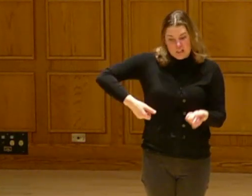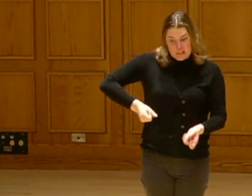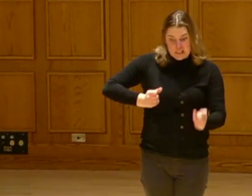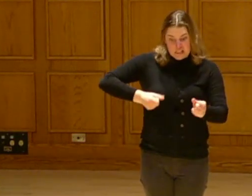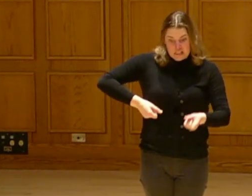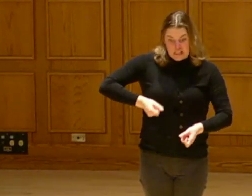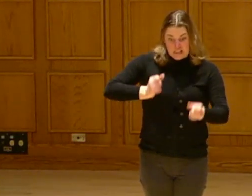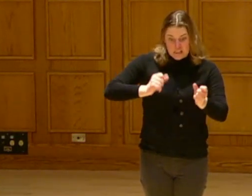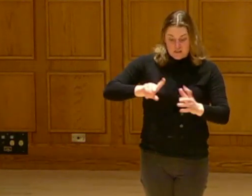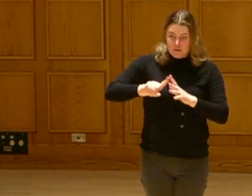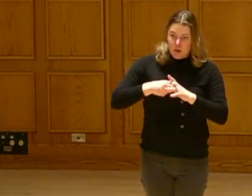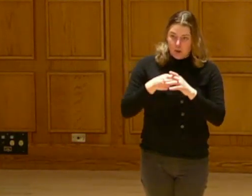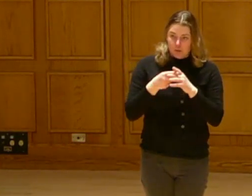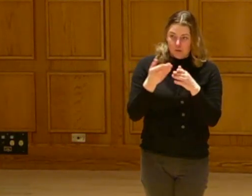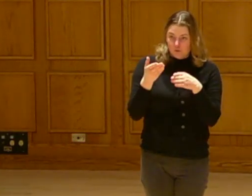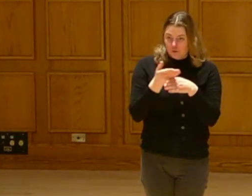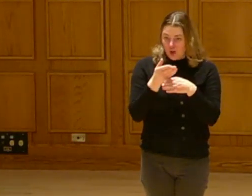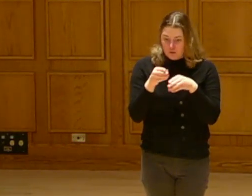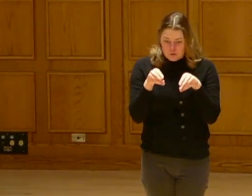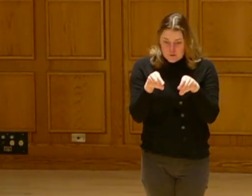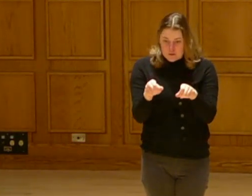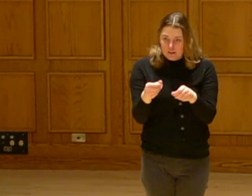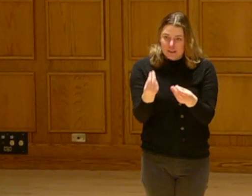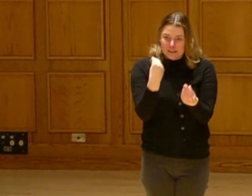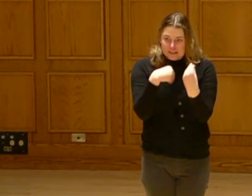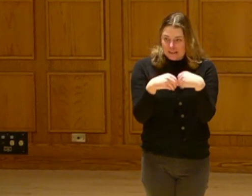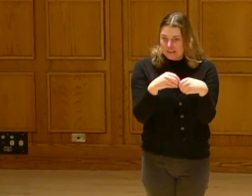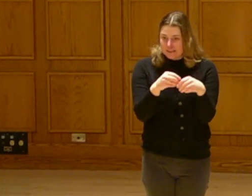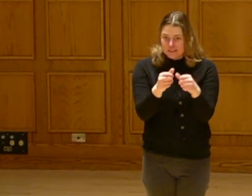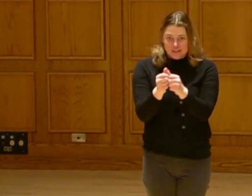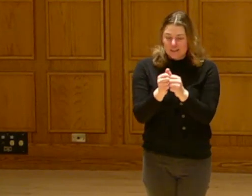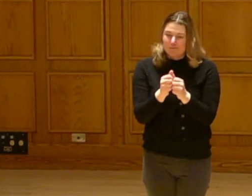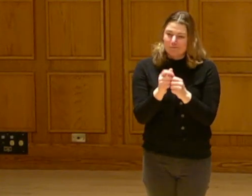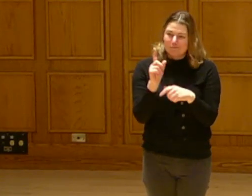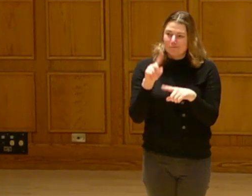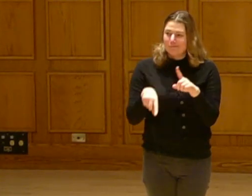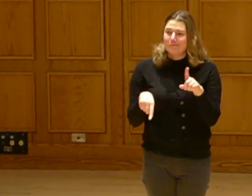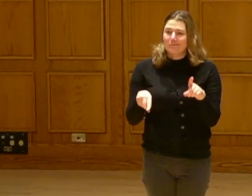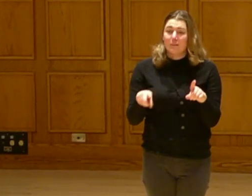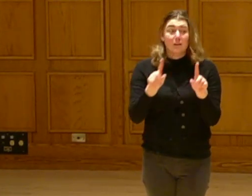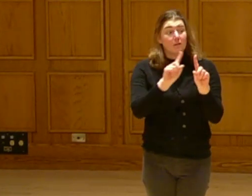We know it is there somewhere. It is not something we can go outside, dig out, and share for dinner.